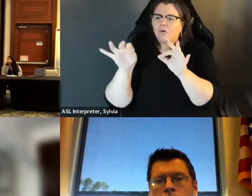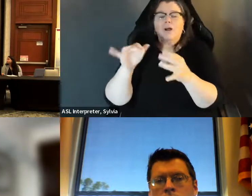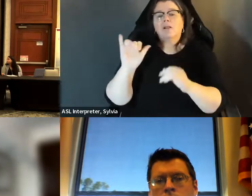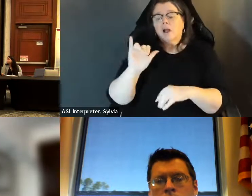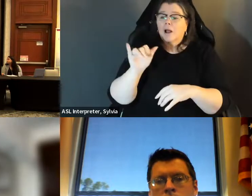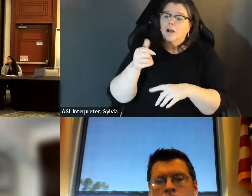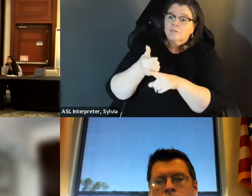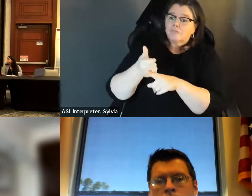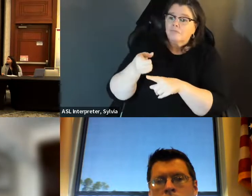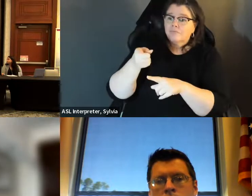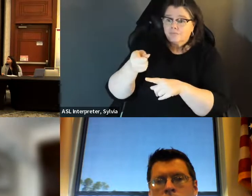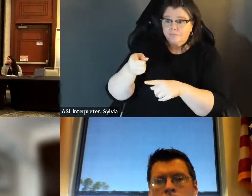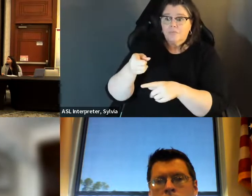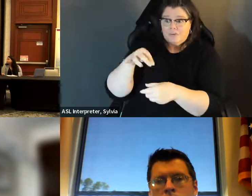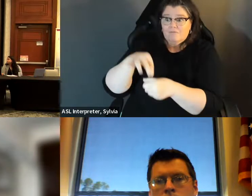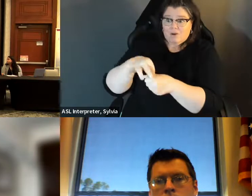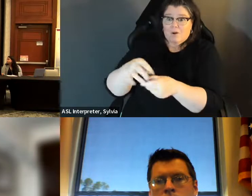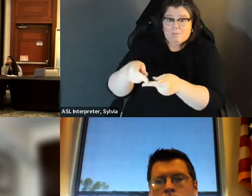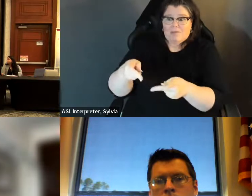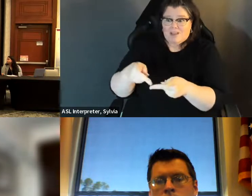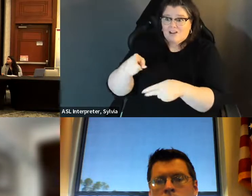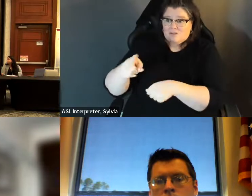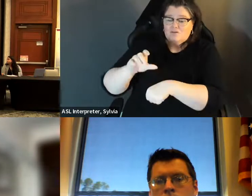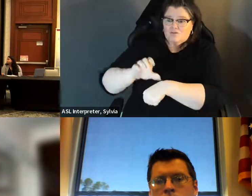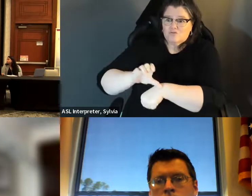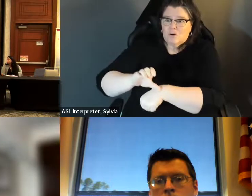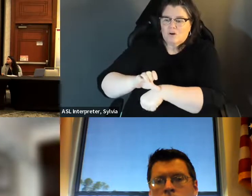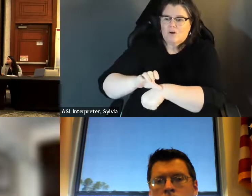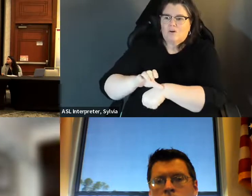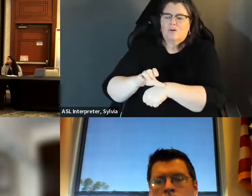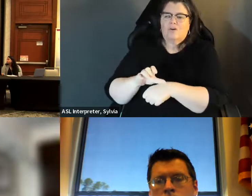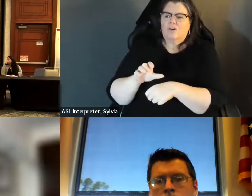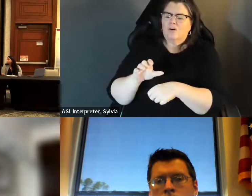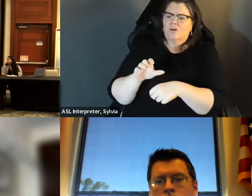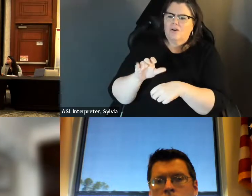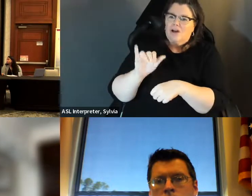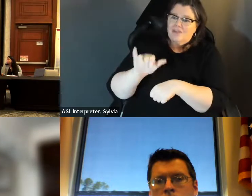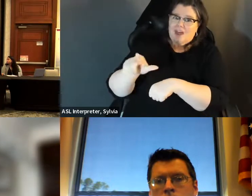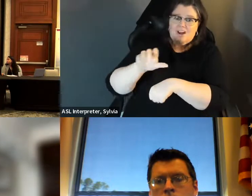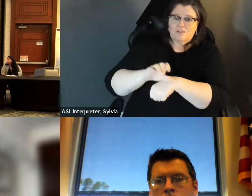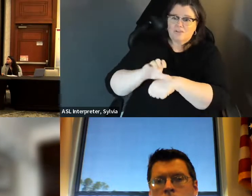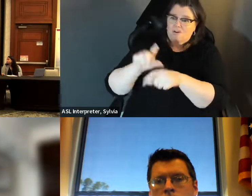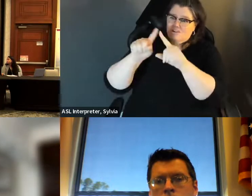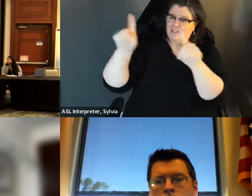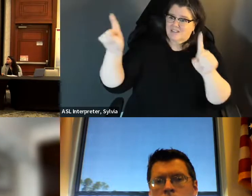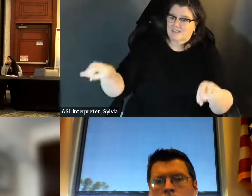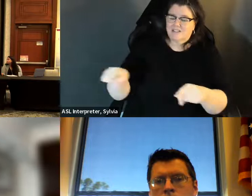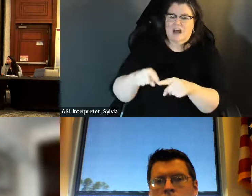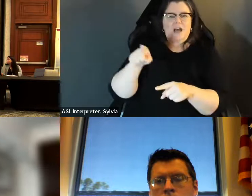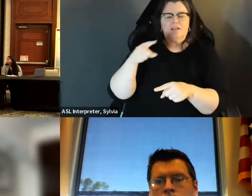Churches that are free to put up language on the on their marquise, even as they serve as a voting site. marquees even as they serve as a voting site. You know, during the marriage fight, we were voting in places where